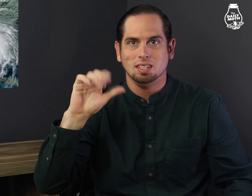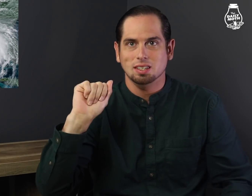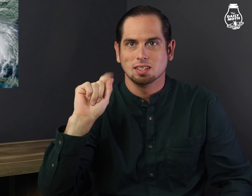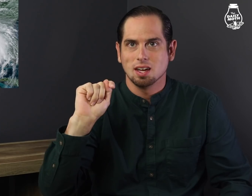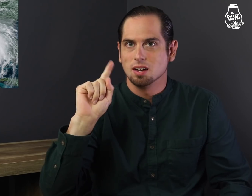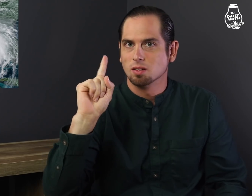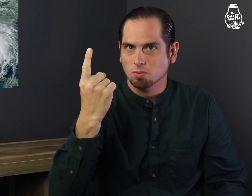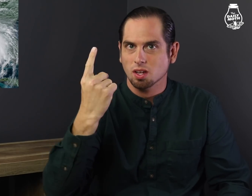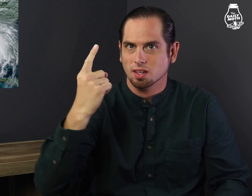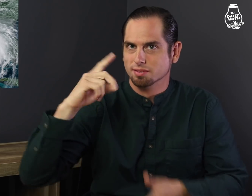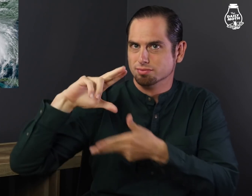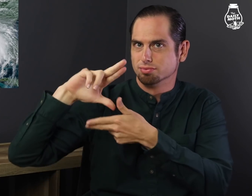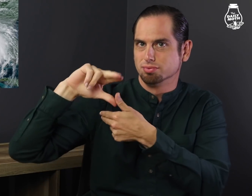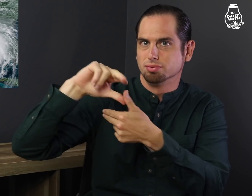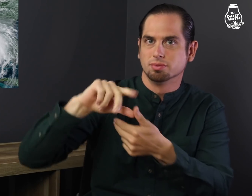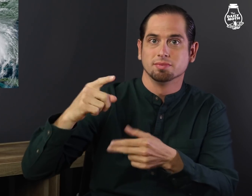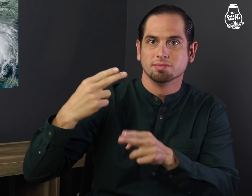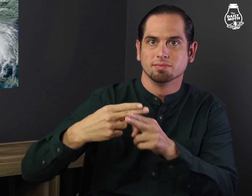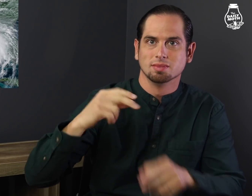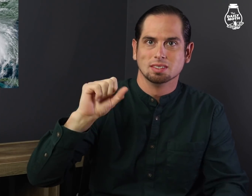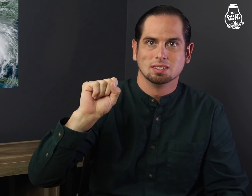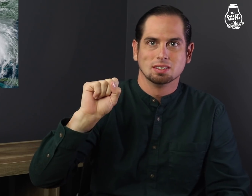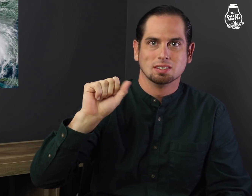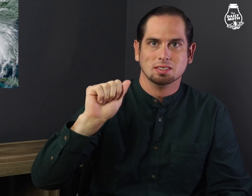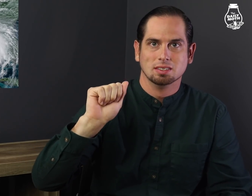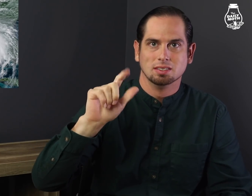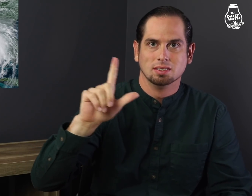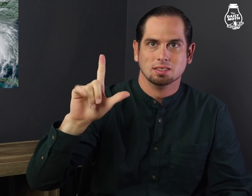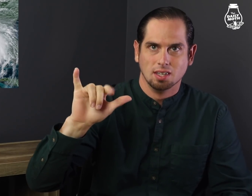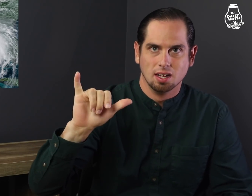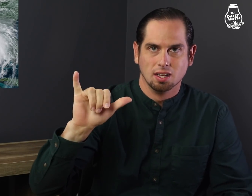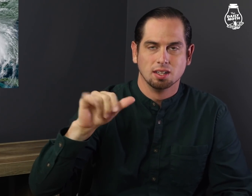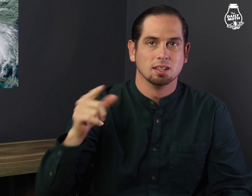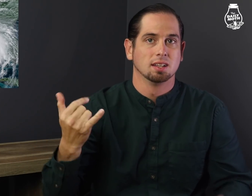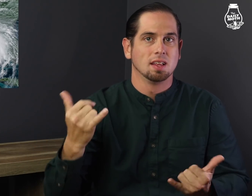a Category 1 storm named Sally.